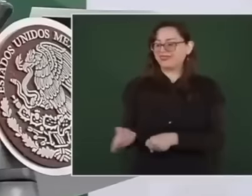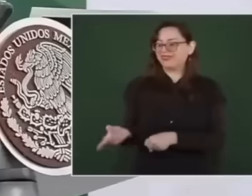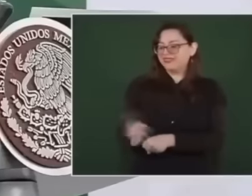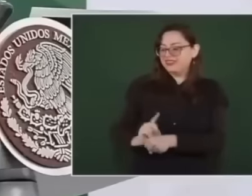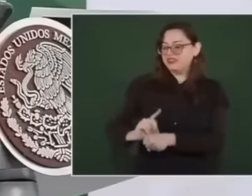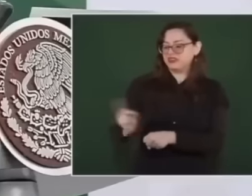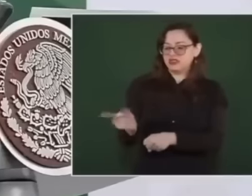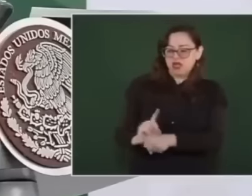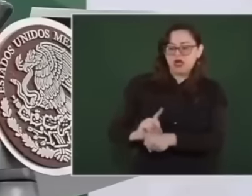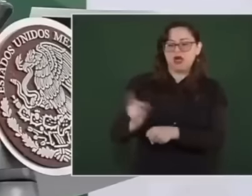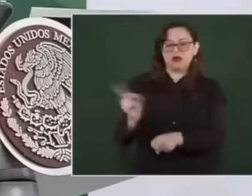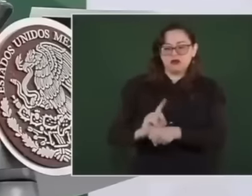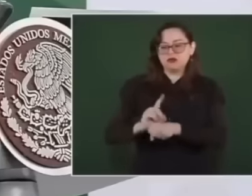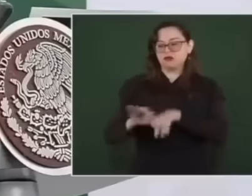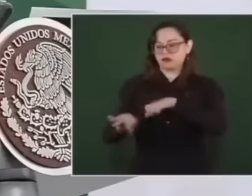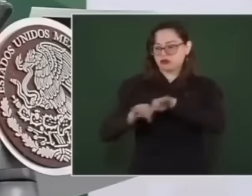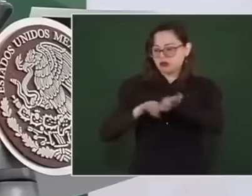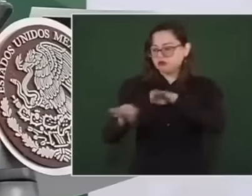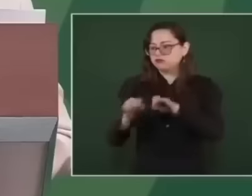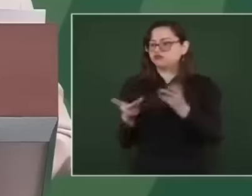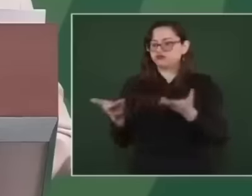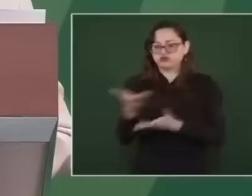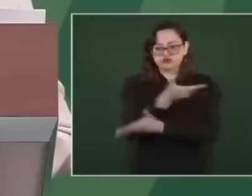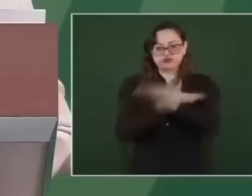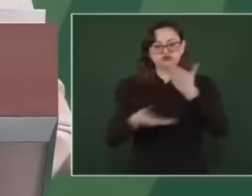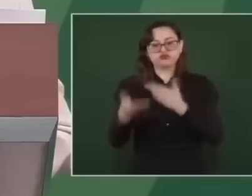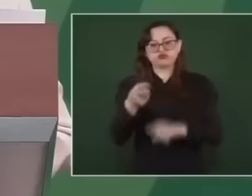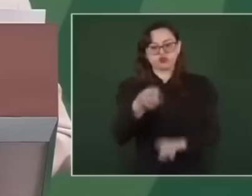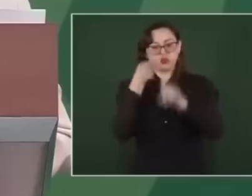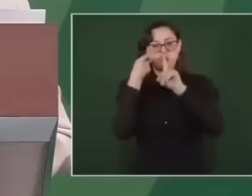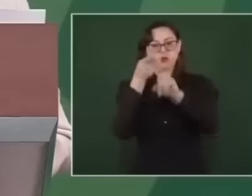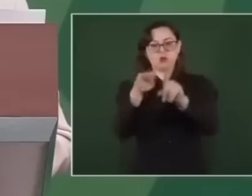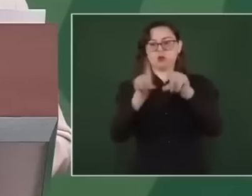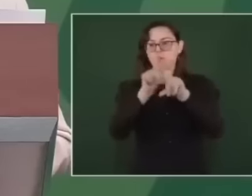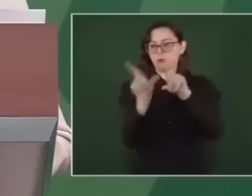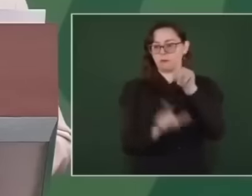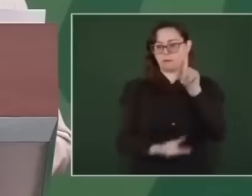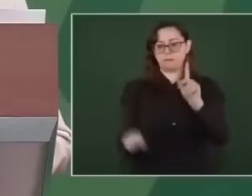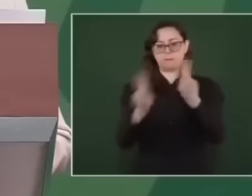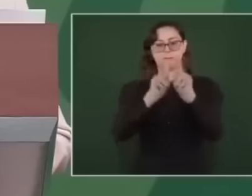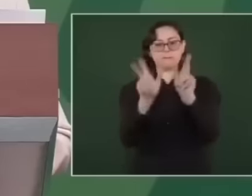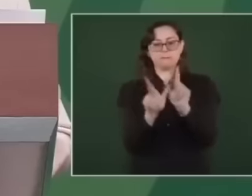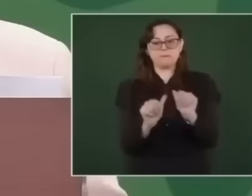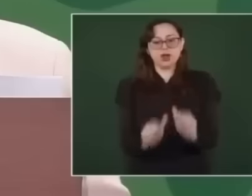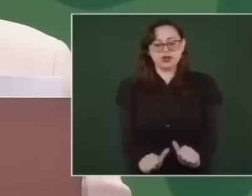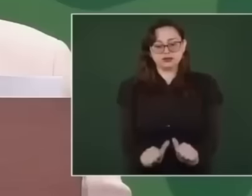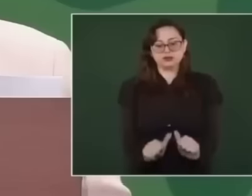and that seeks to build peace in Mexico in coordination with all the authorities of the